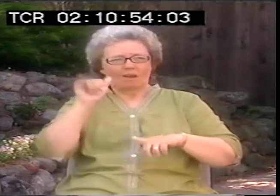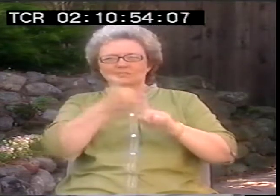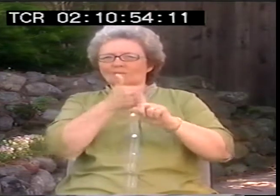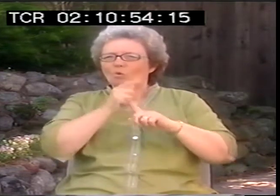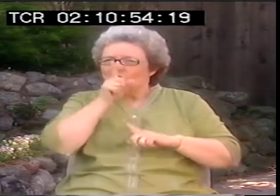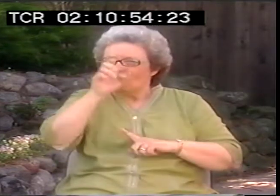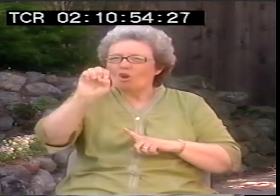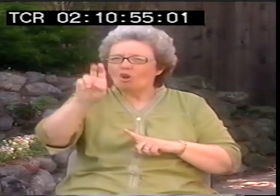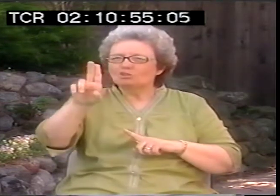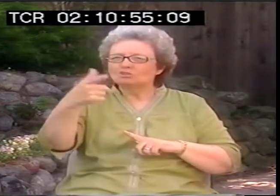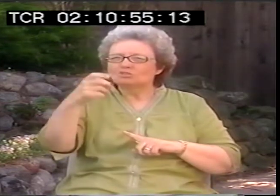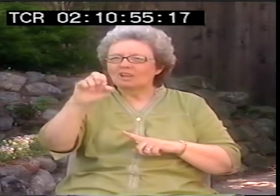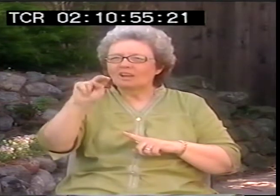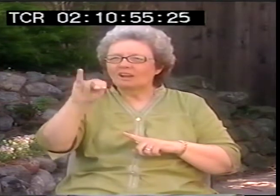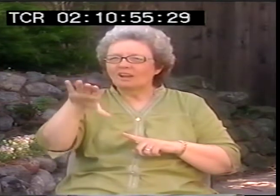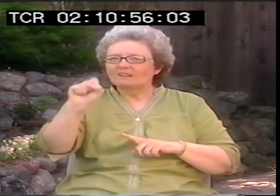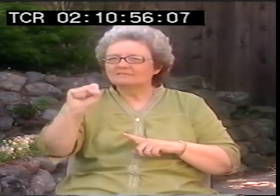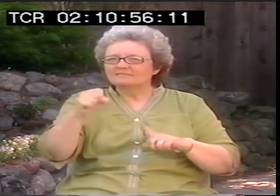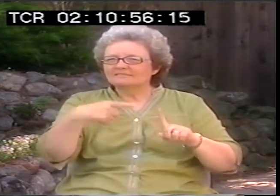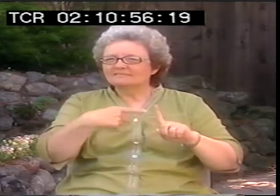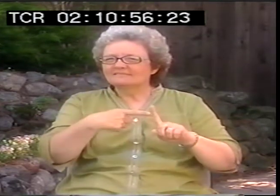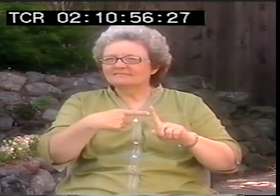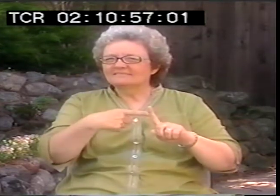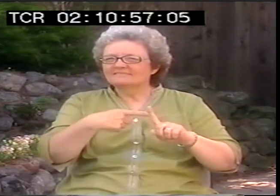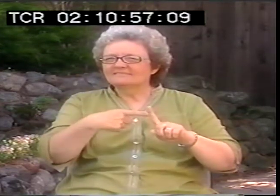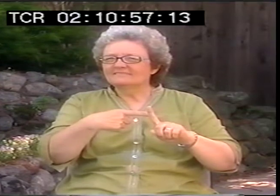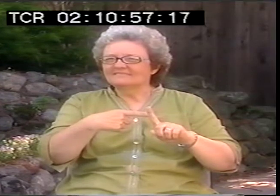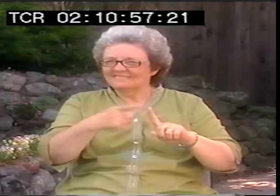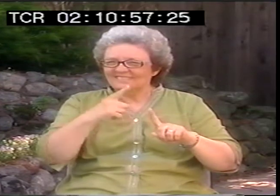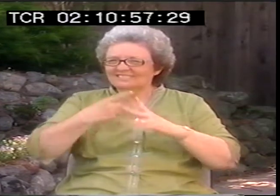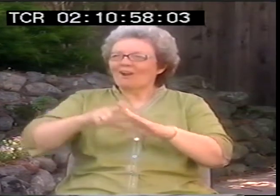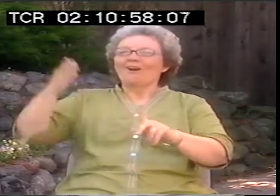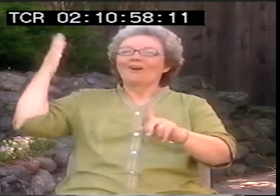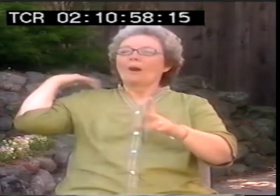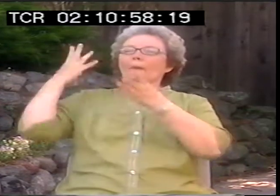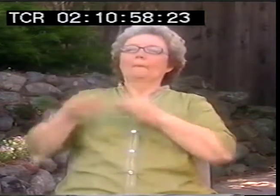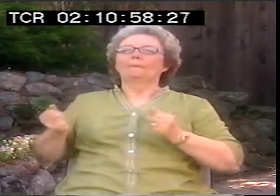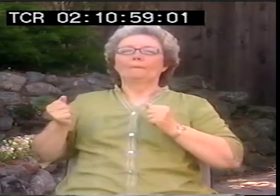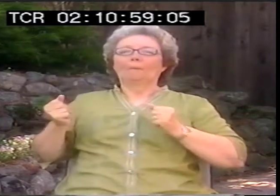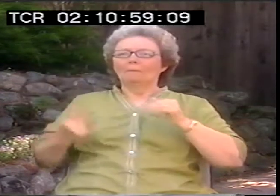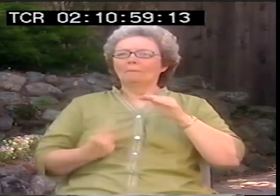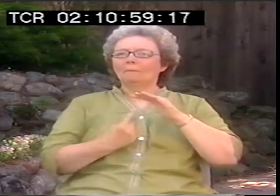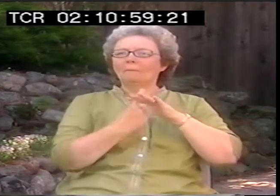and you're actually promoting eugenics? We think eugenics has gone but with the resurgence of the idea